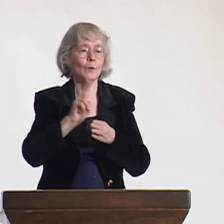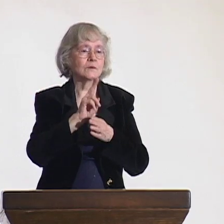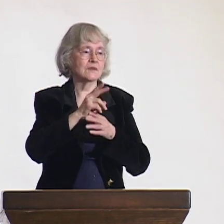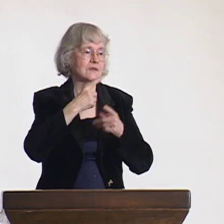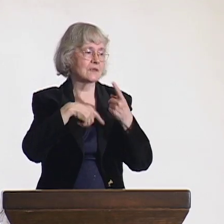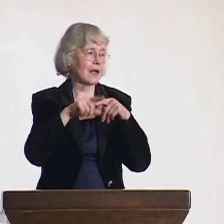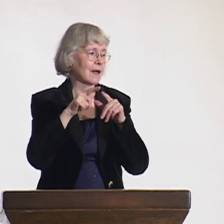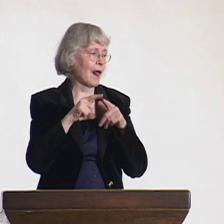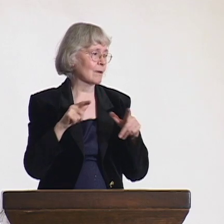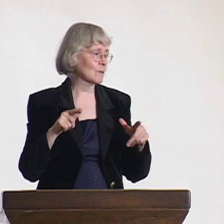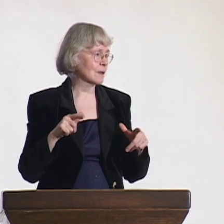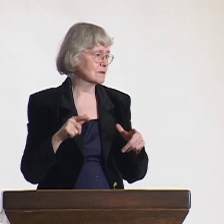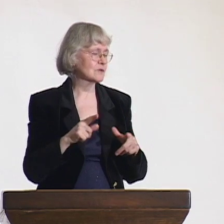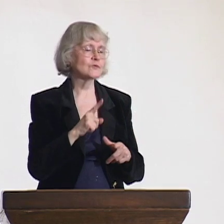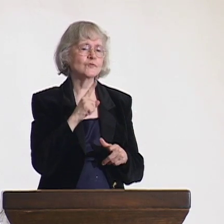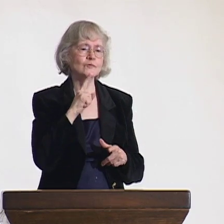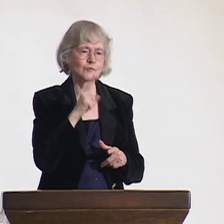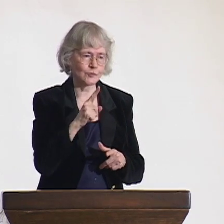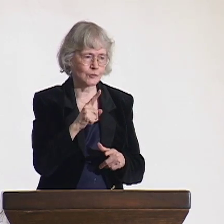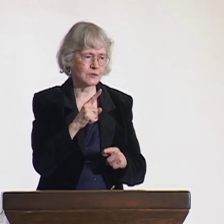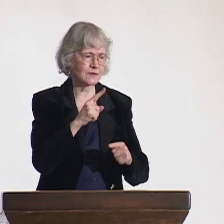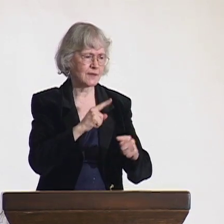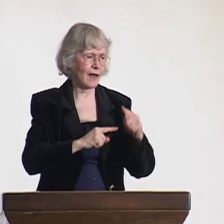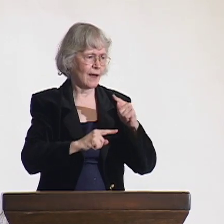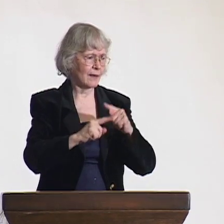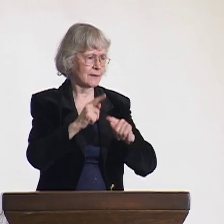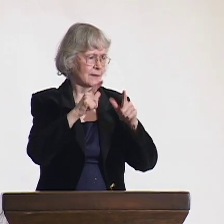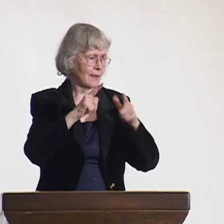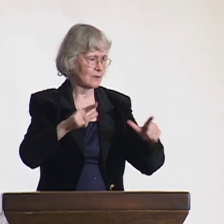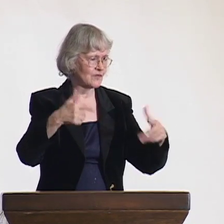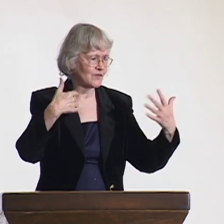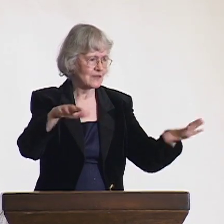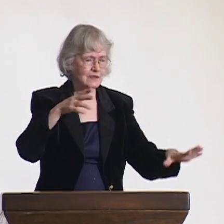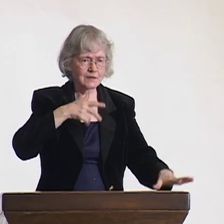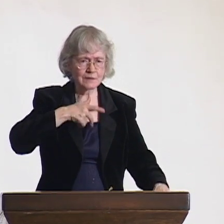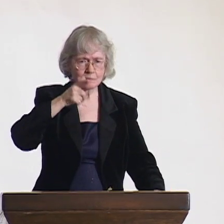There were many hearing people in the tribe that knew and used sign language.